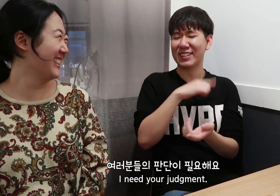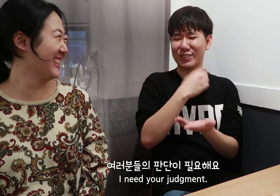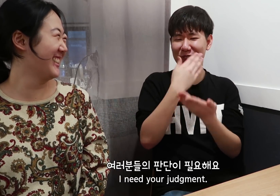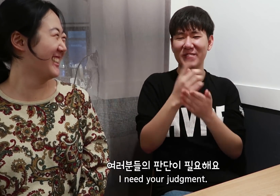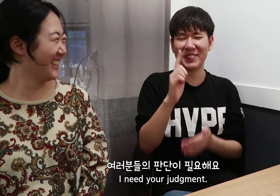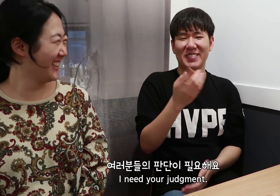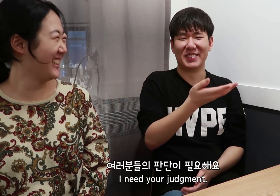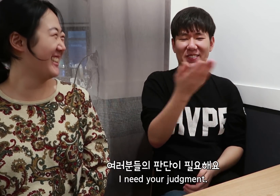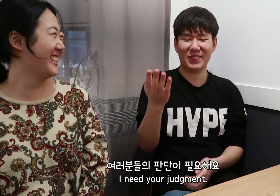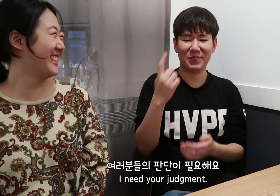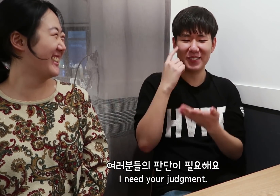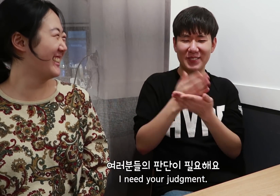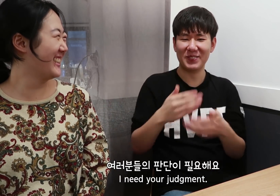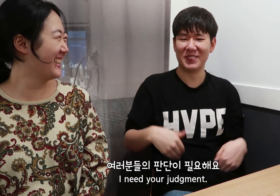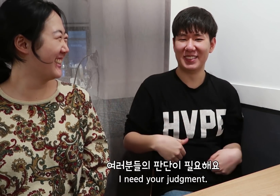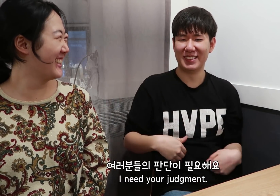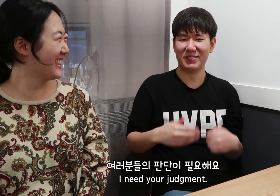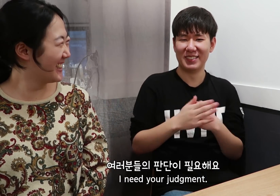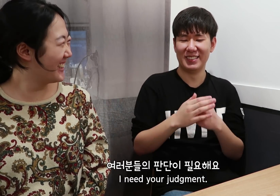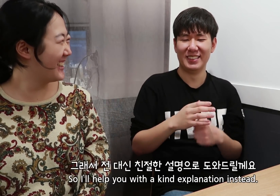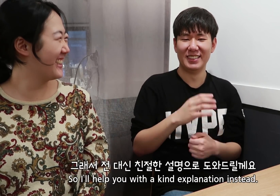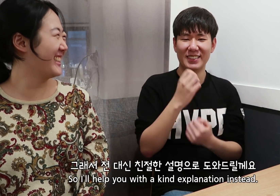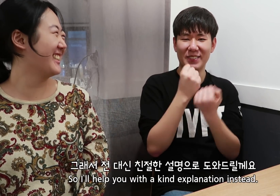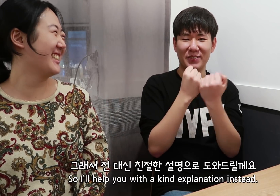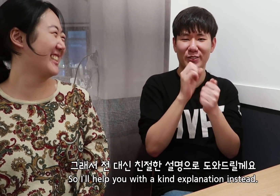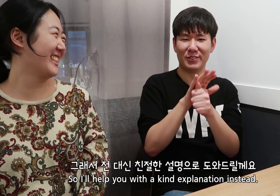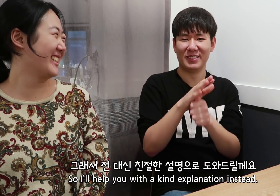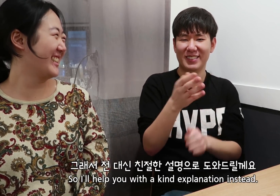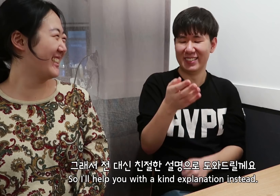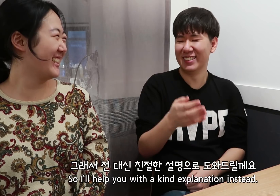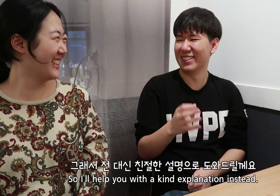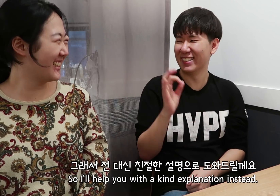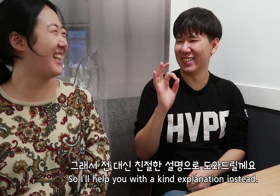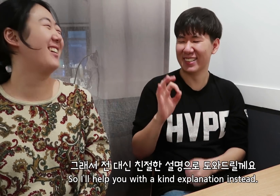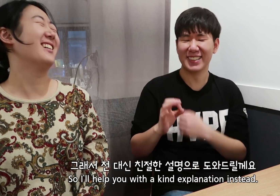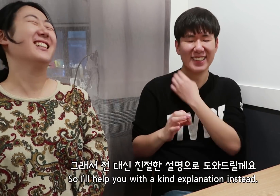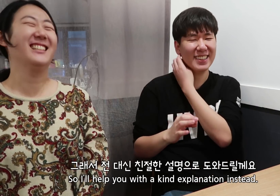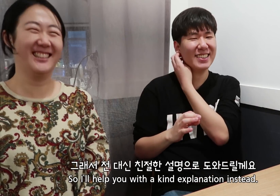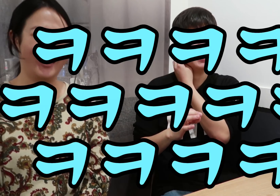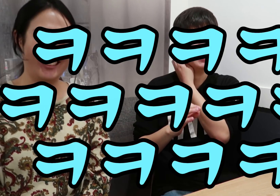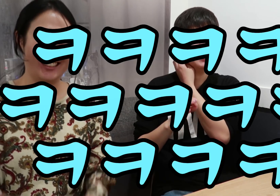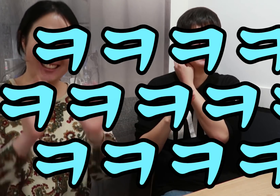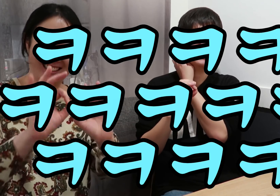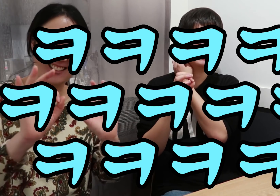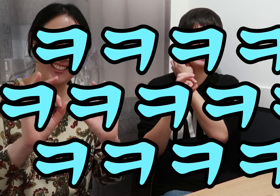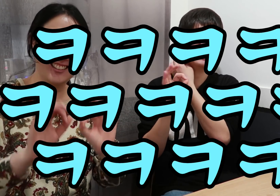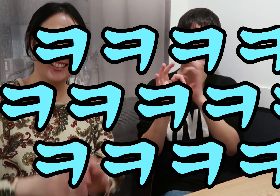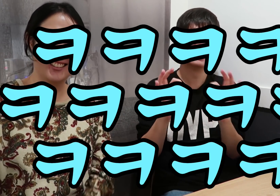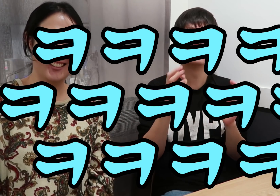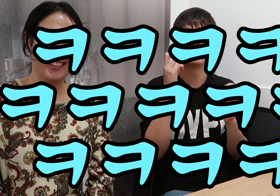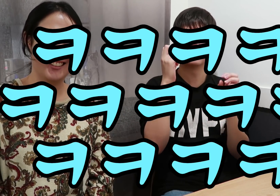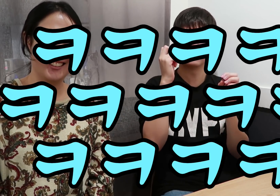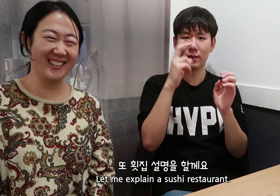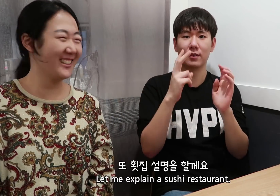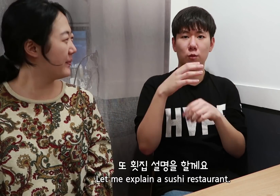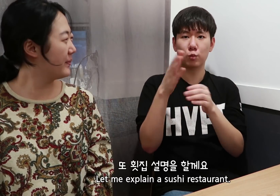I need your judgment. So I’ll help you with a kind explanation instead. LOL